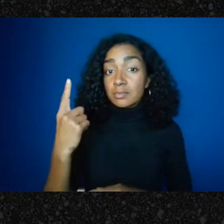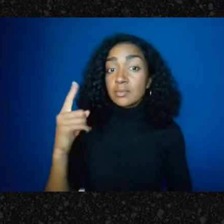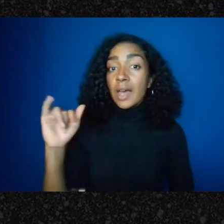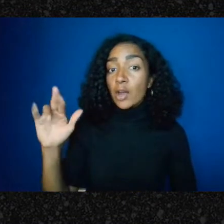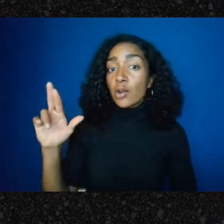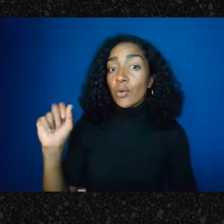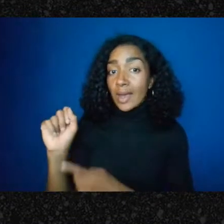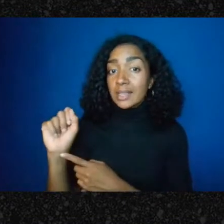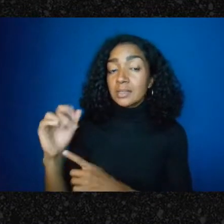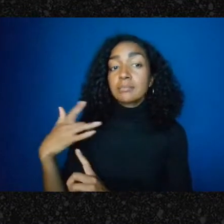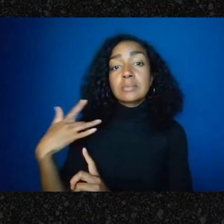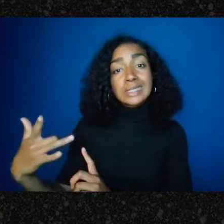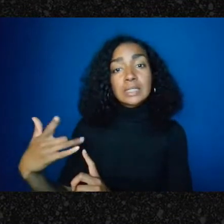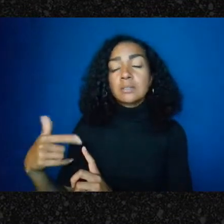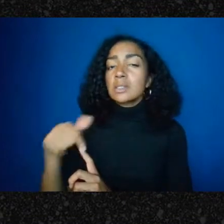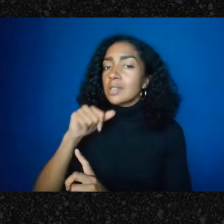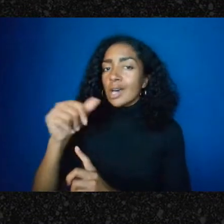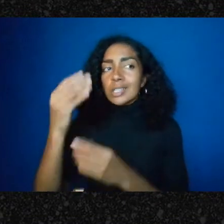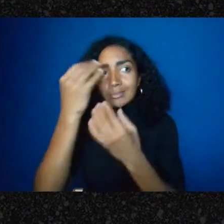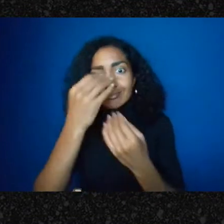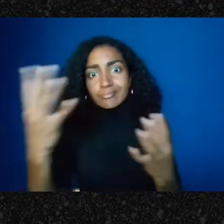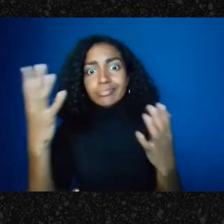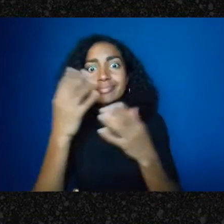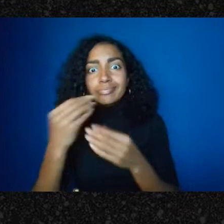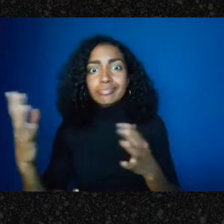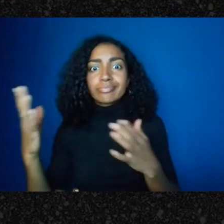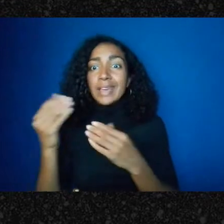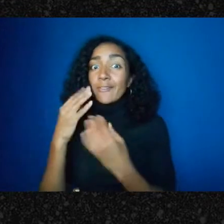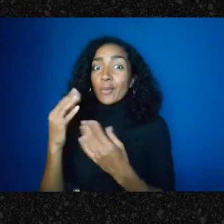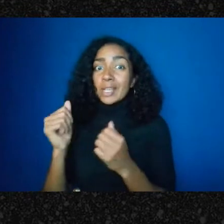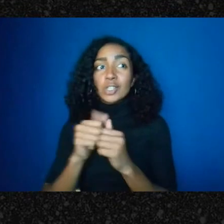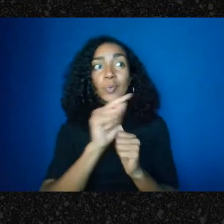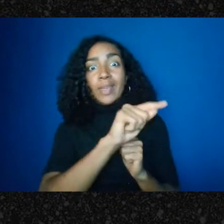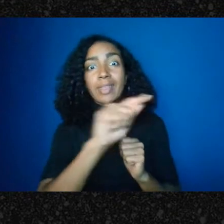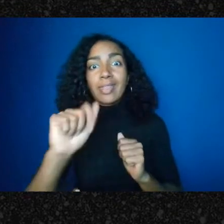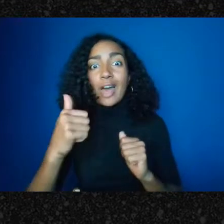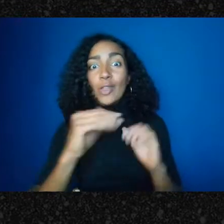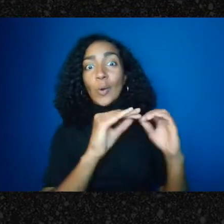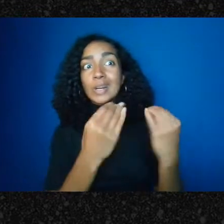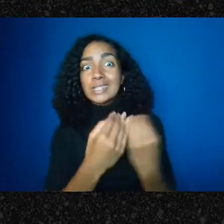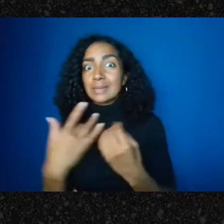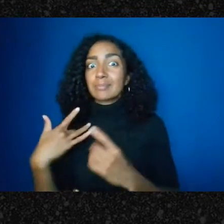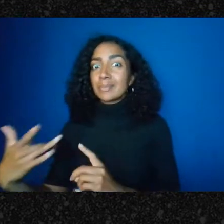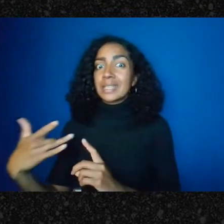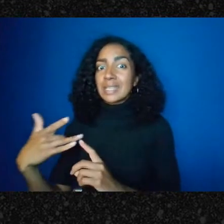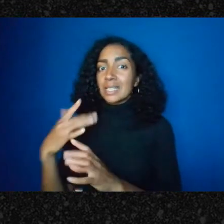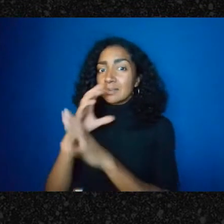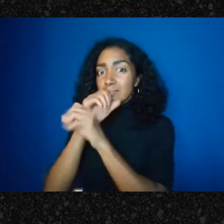sharing information with people but, you know, if you're saying